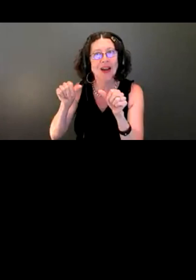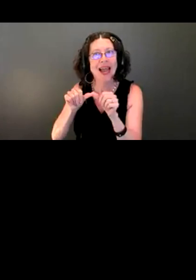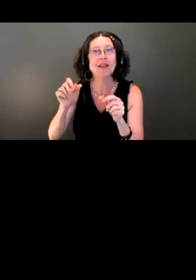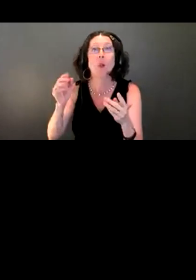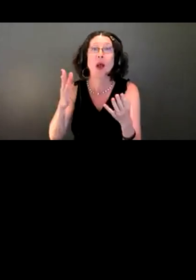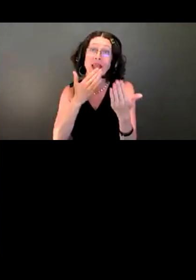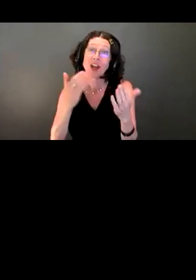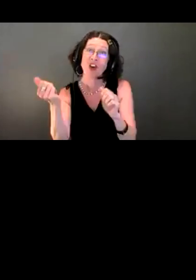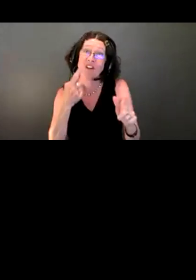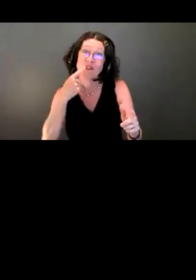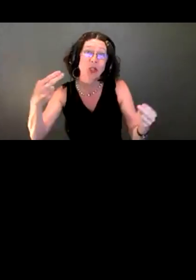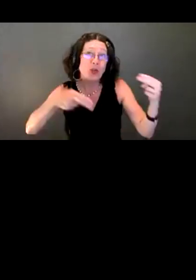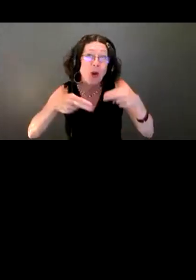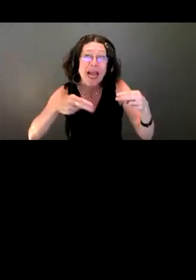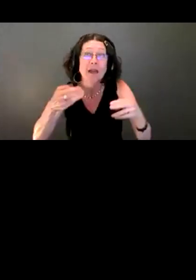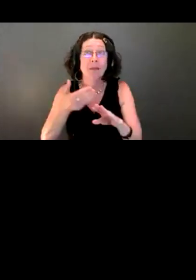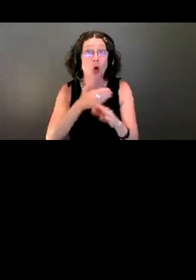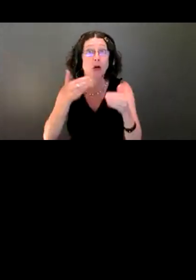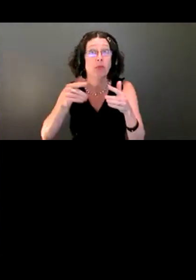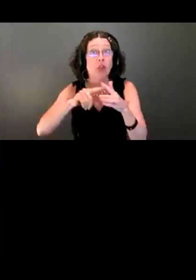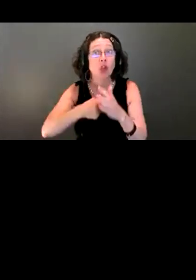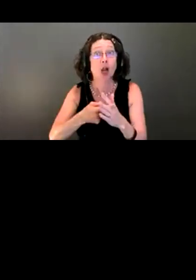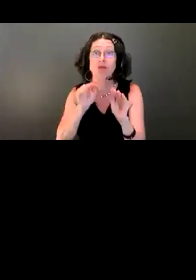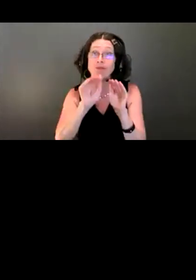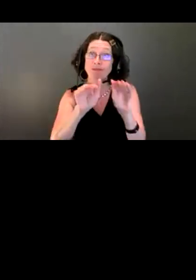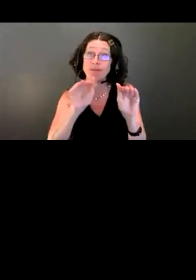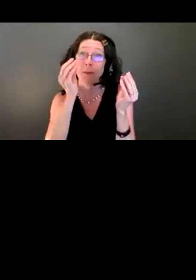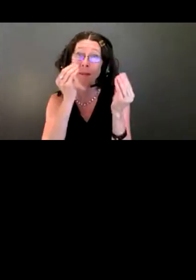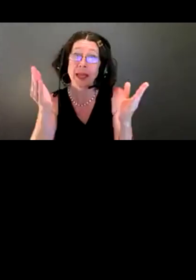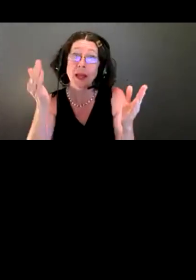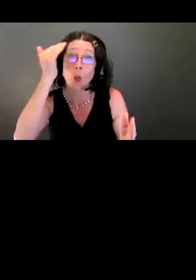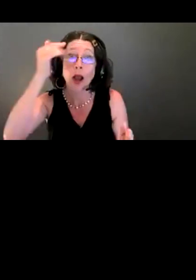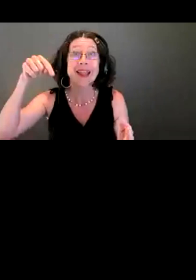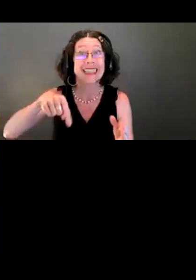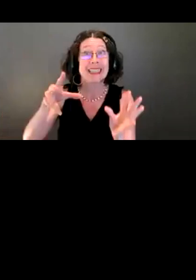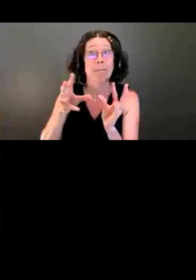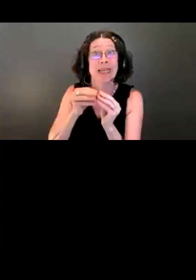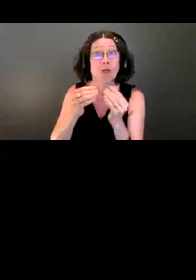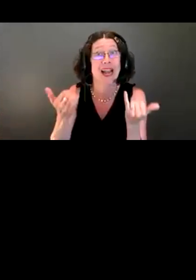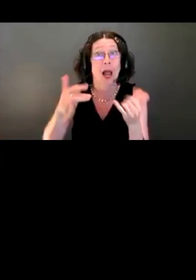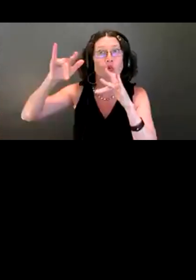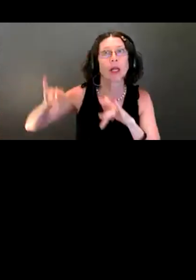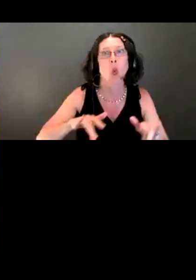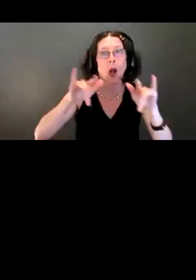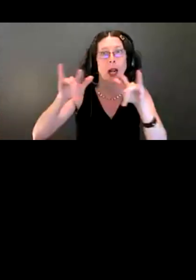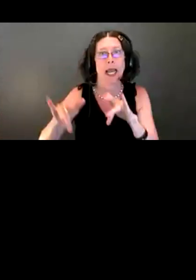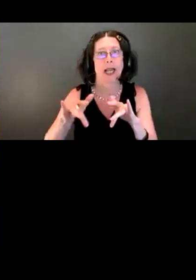Before we get started, I want to make sure everyone is aware that this meeting is being recorded for people who are unable to attend this evening.